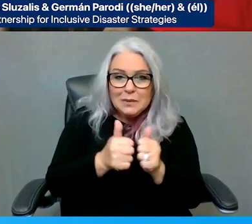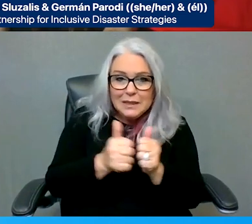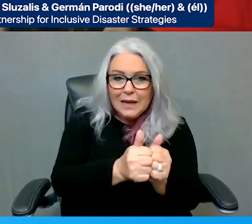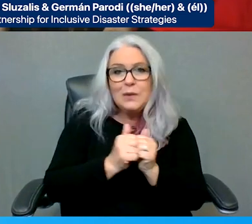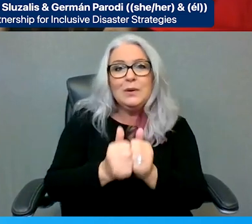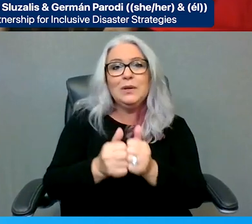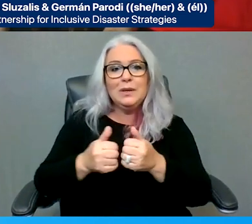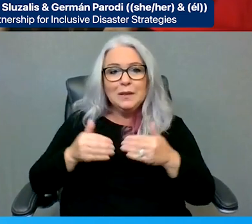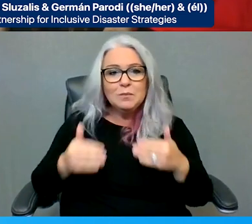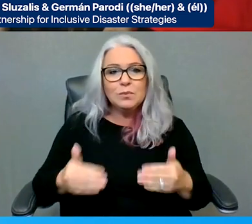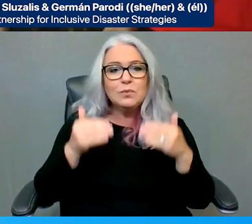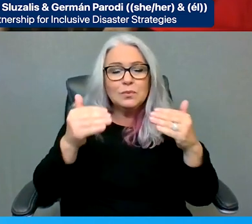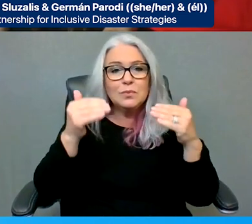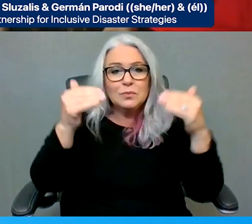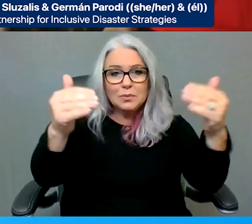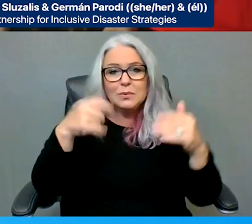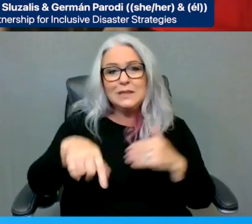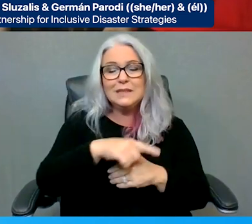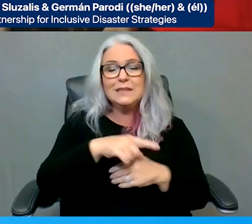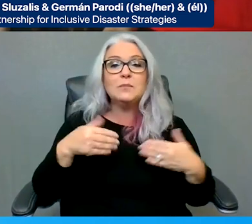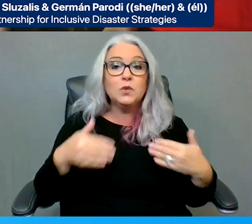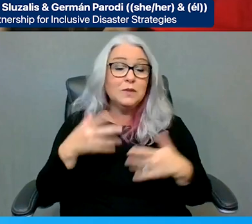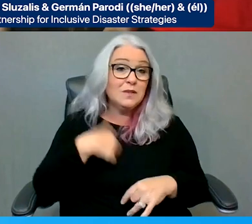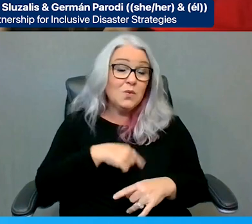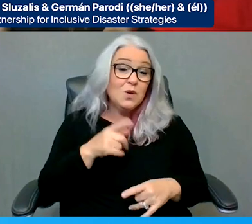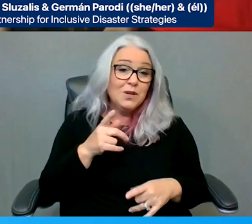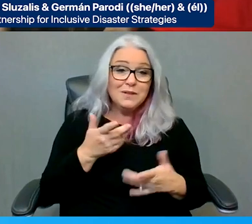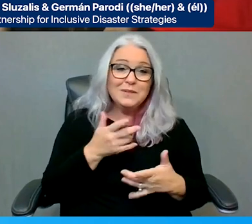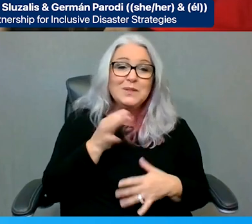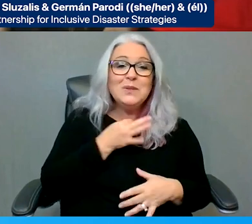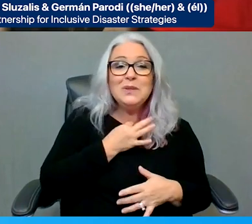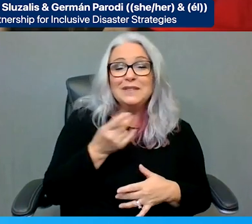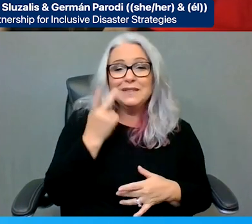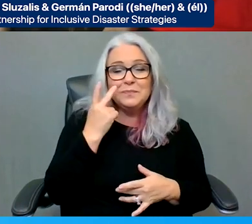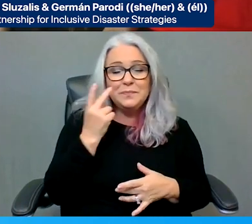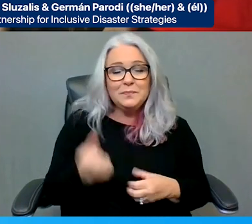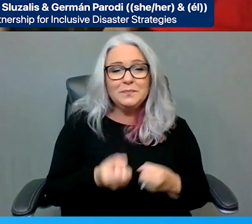seeing what the networking that we hope will be generated by all of the people that have